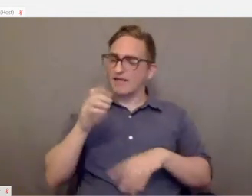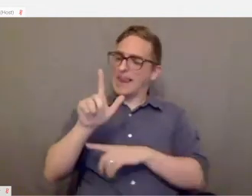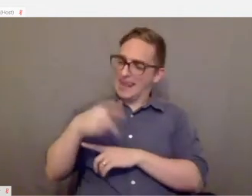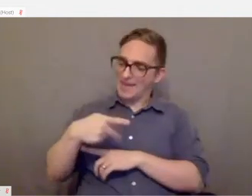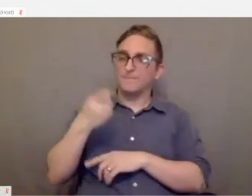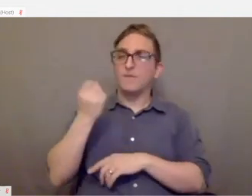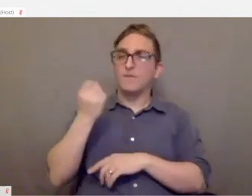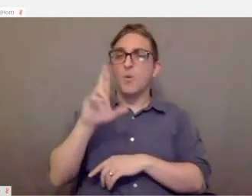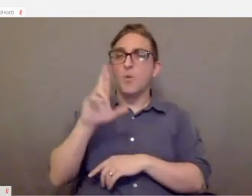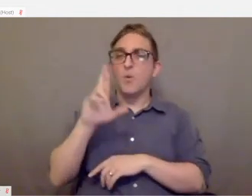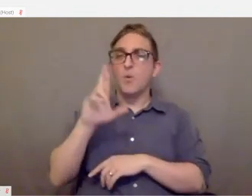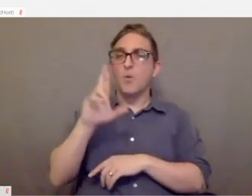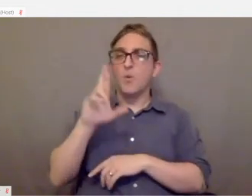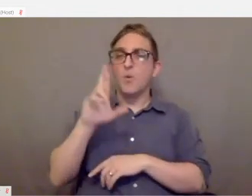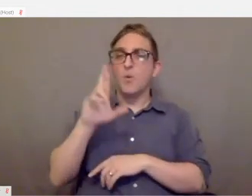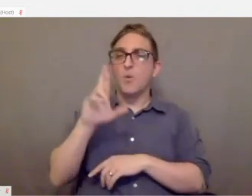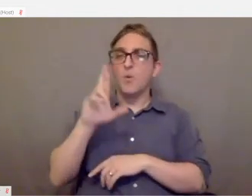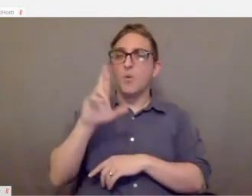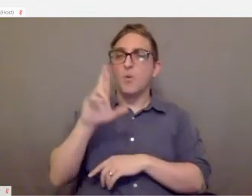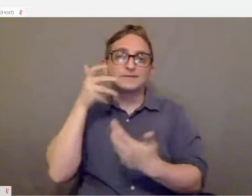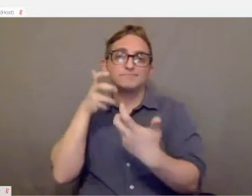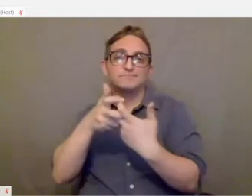Wherever works best ergonomically for you.